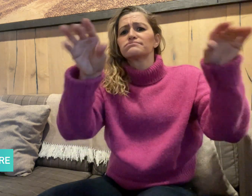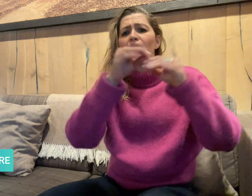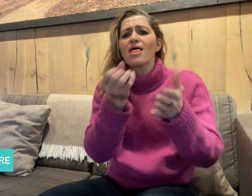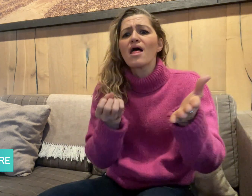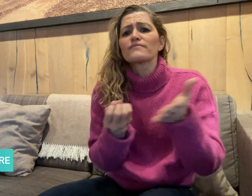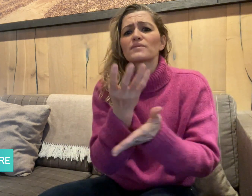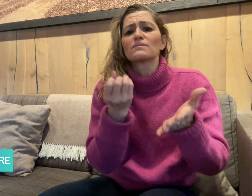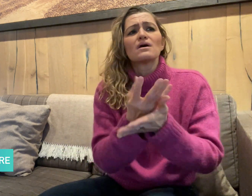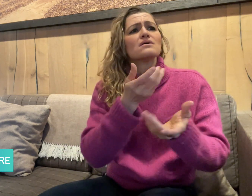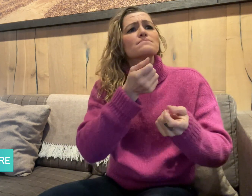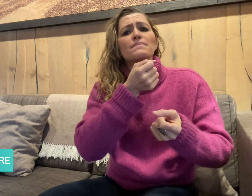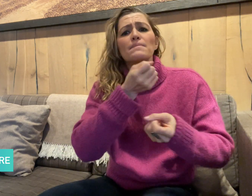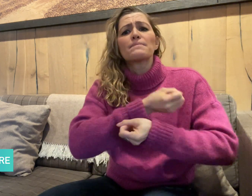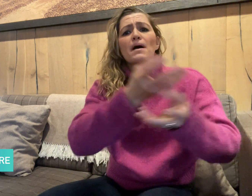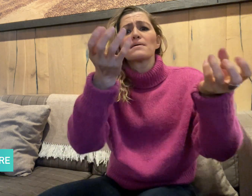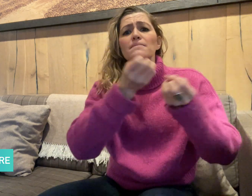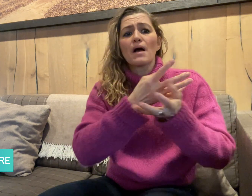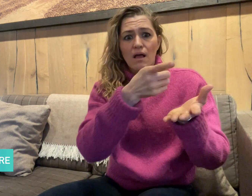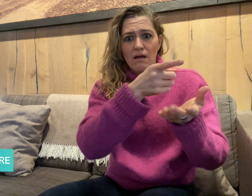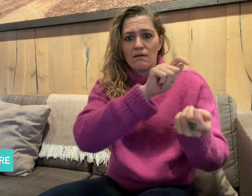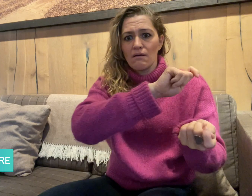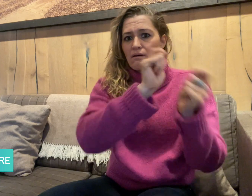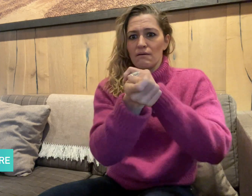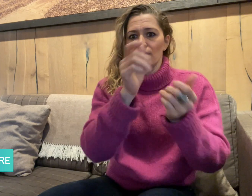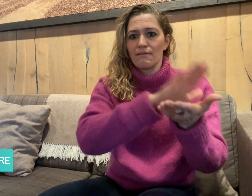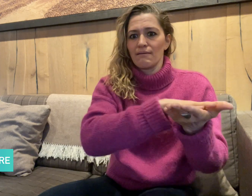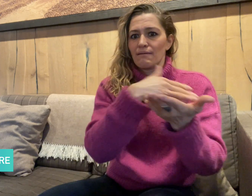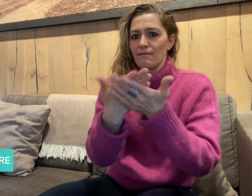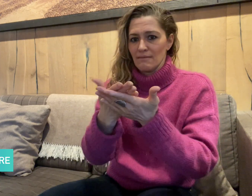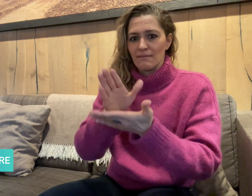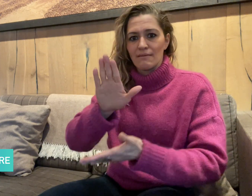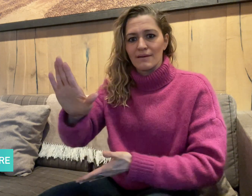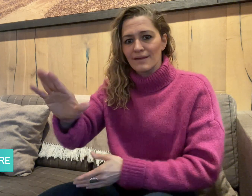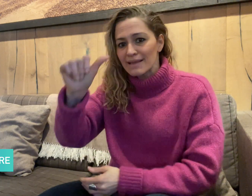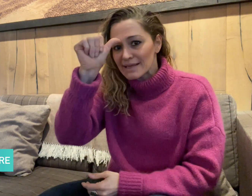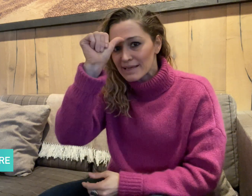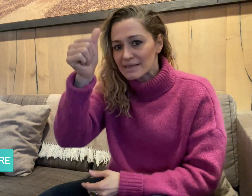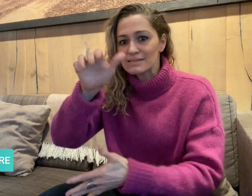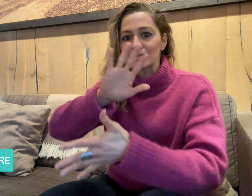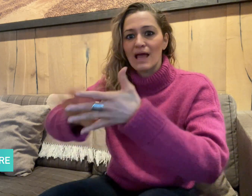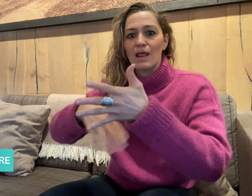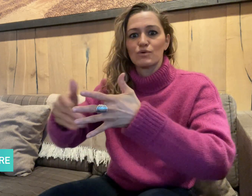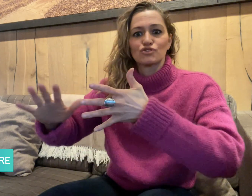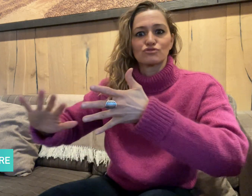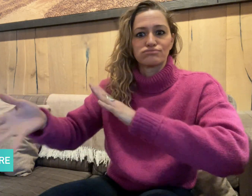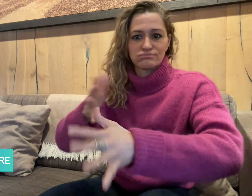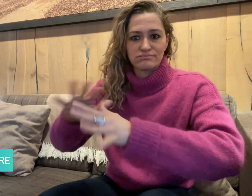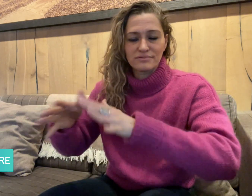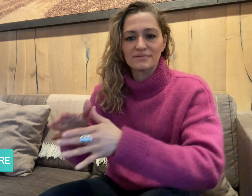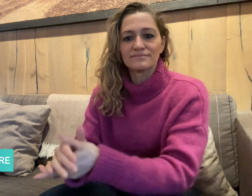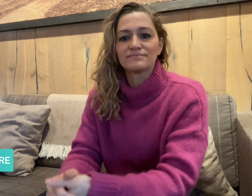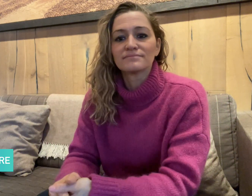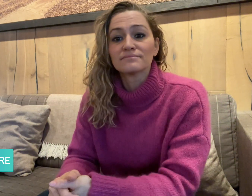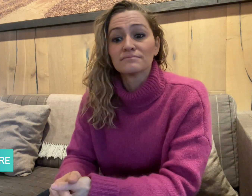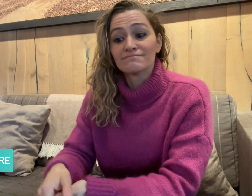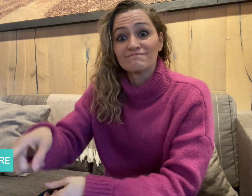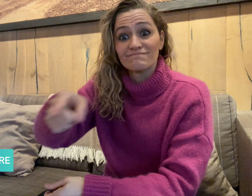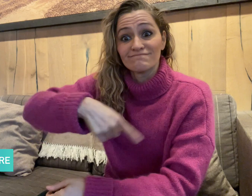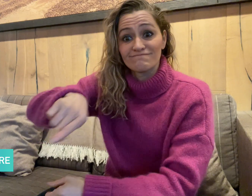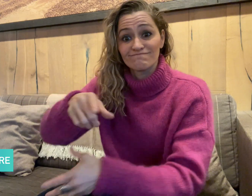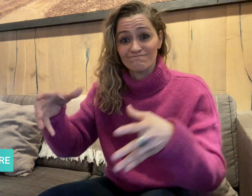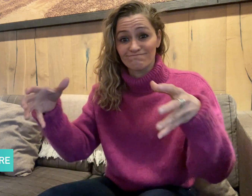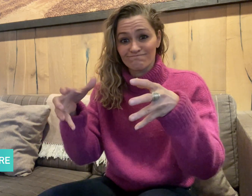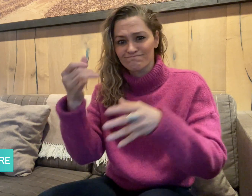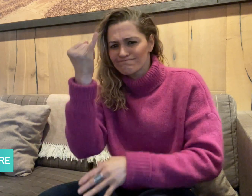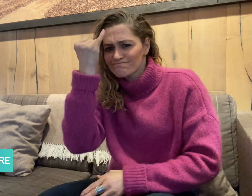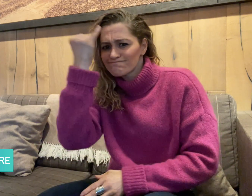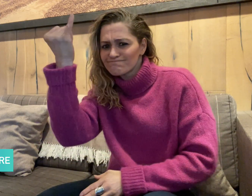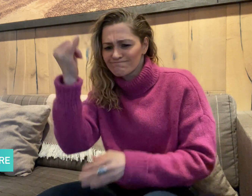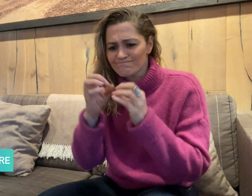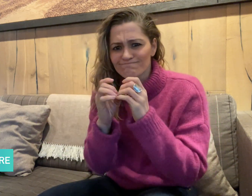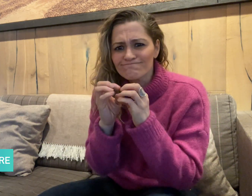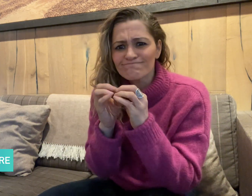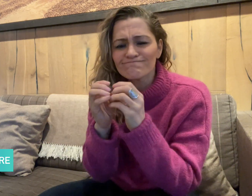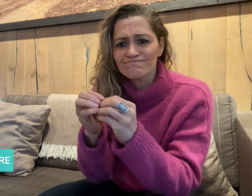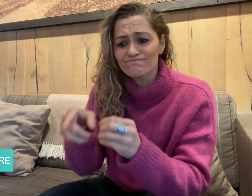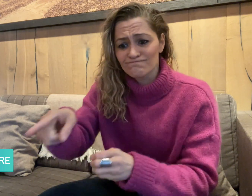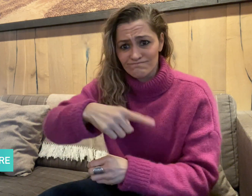that can make public announcements in Indian Sign Language.